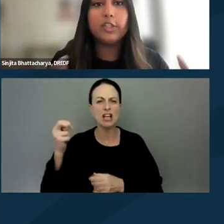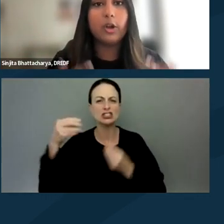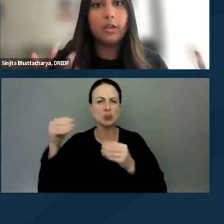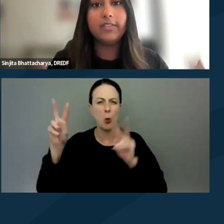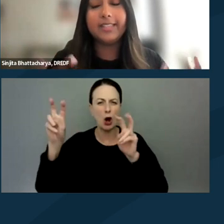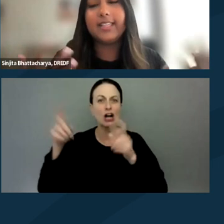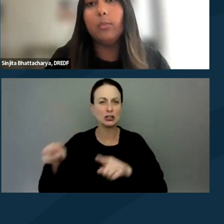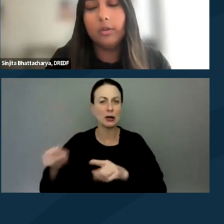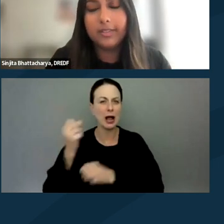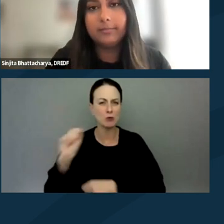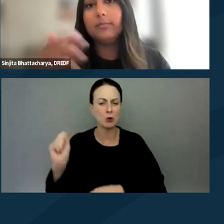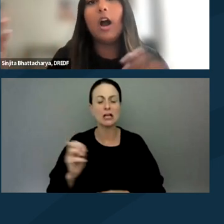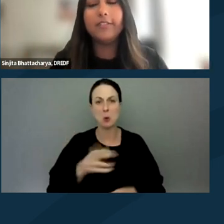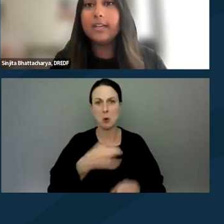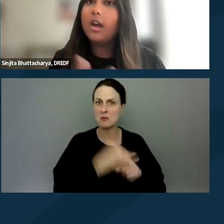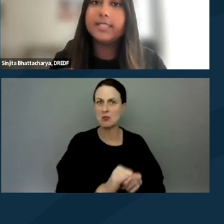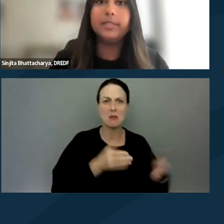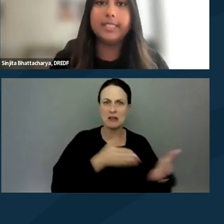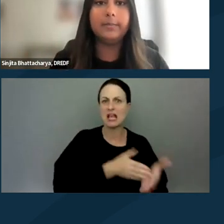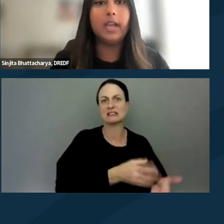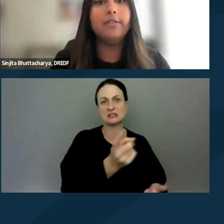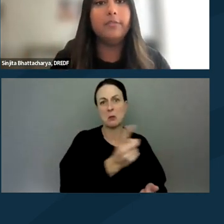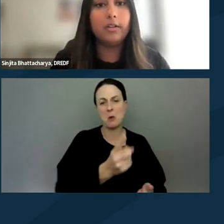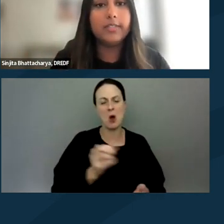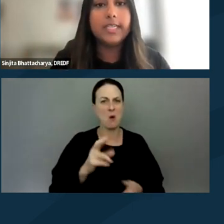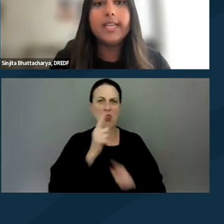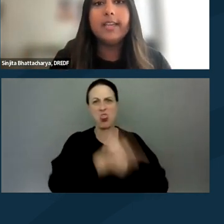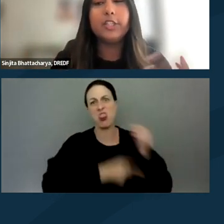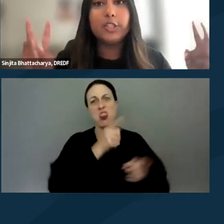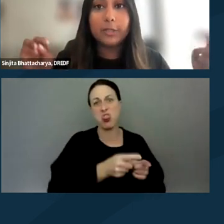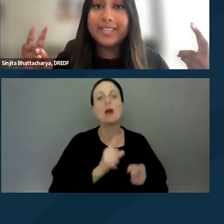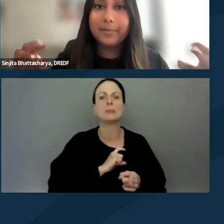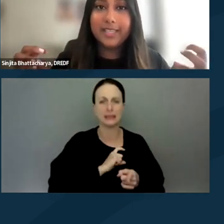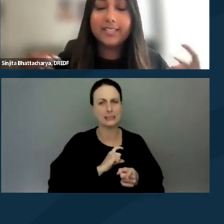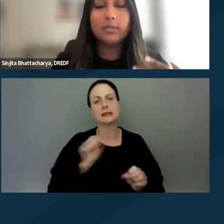these are all things that will often cause the police to become involved. Disturbing the piece,